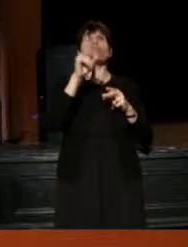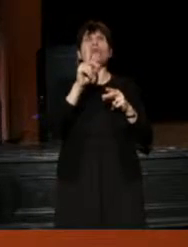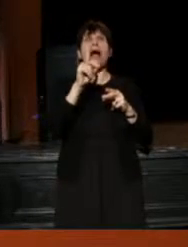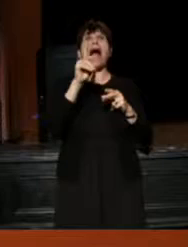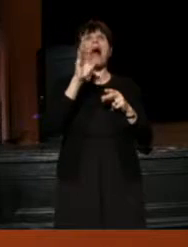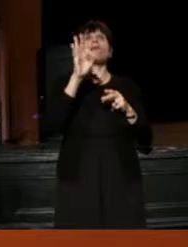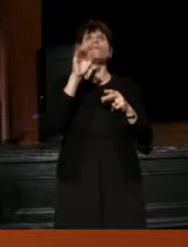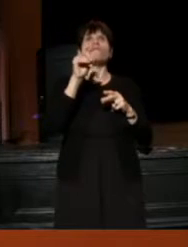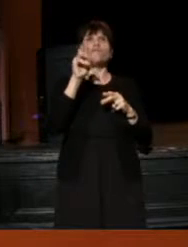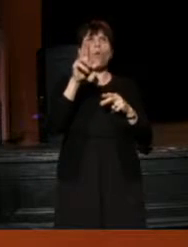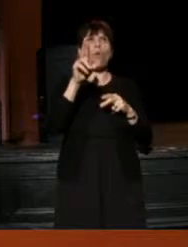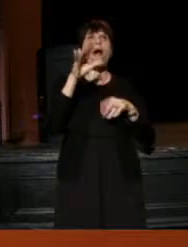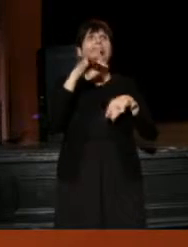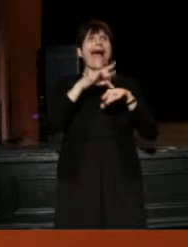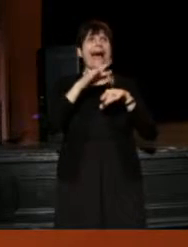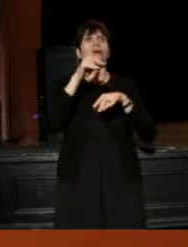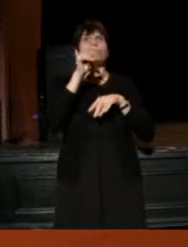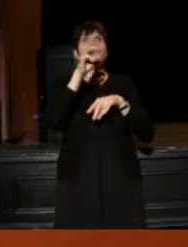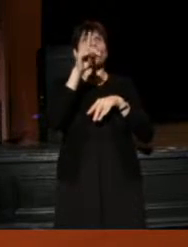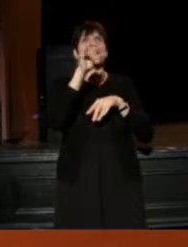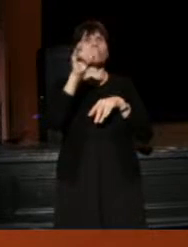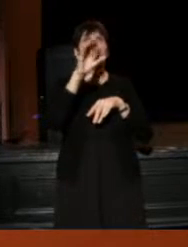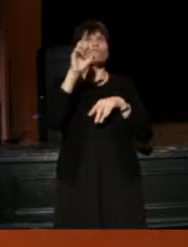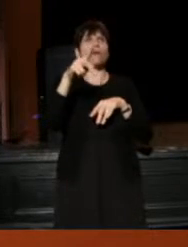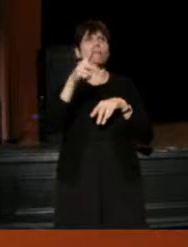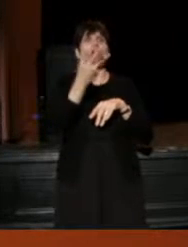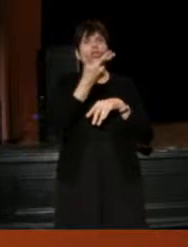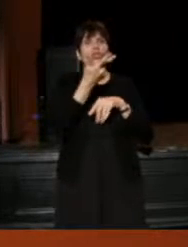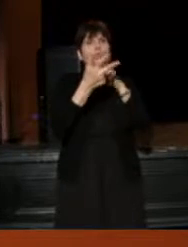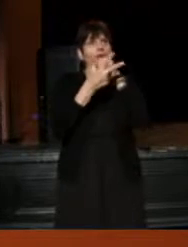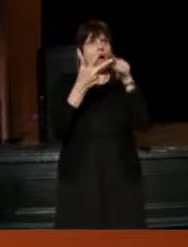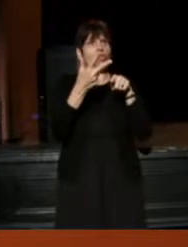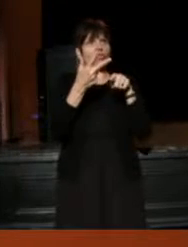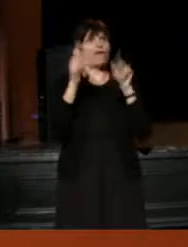I got to started it with three other fantastic leaders